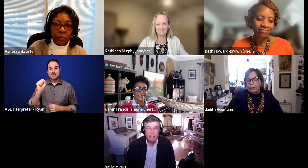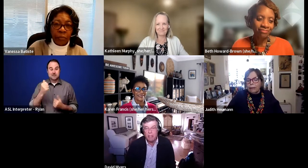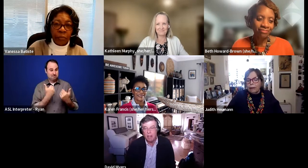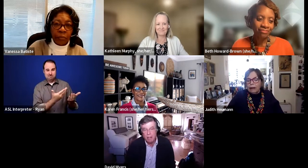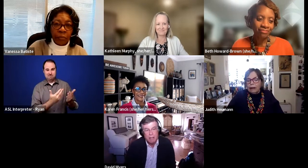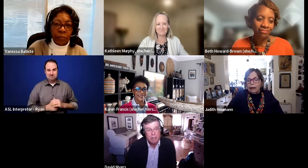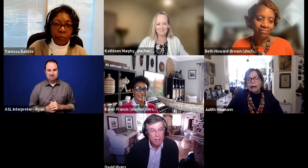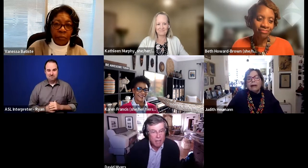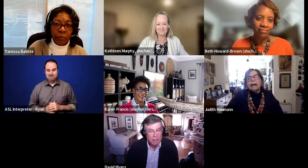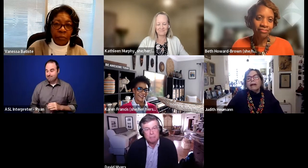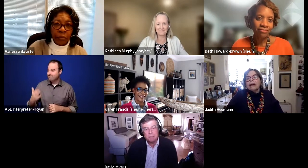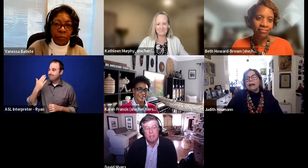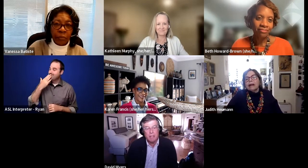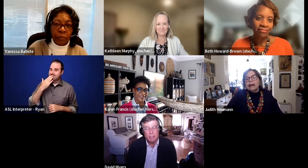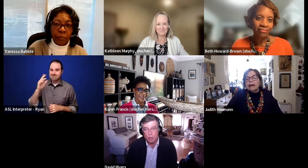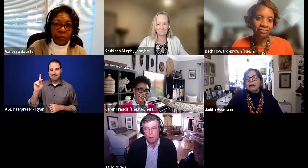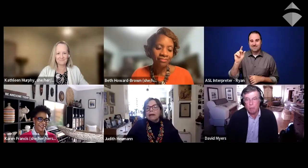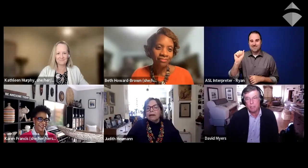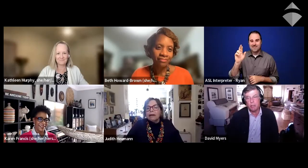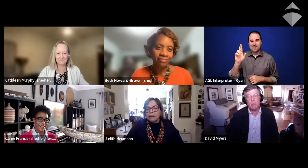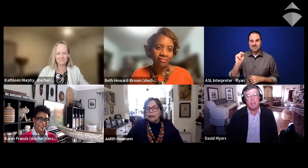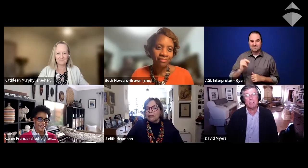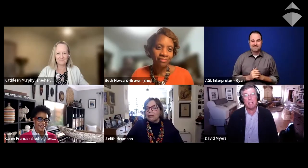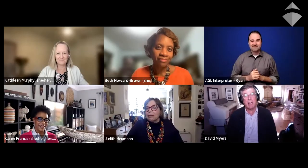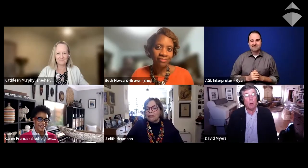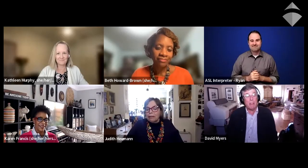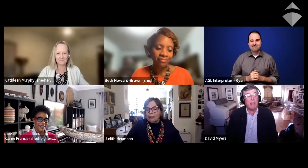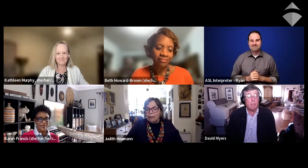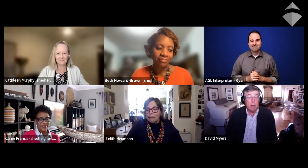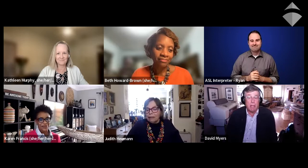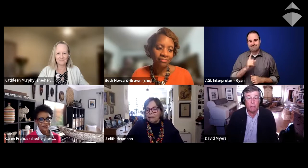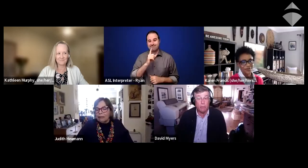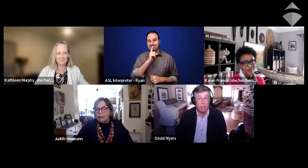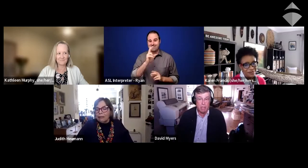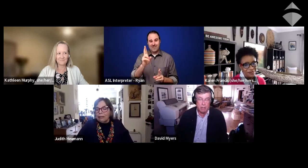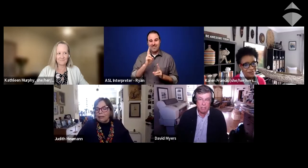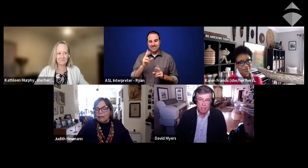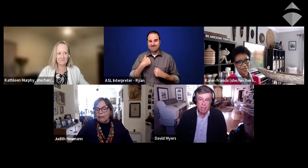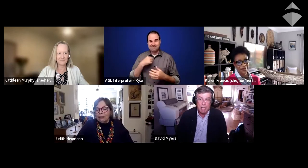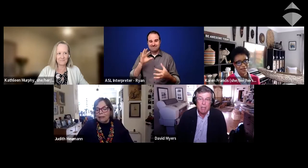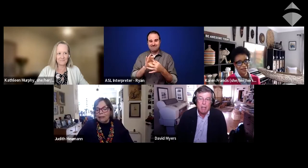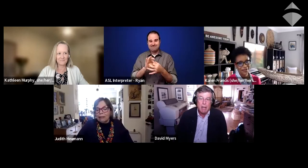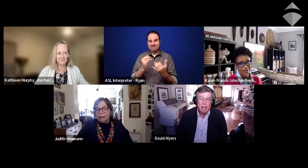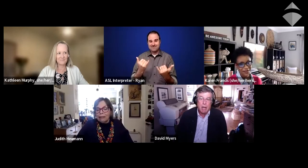Thank you Karen. It's a great pleasure to be here today and I wanna thank everybody else for being here today.